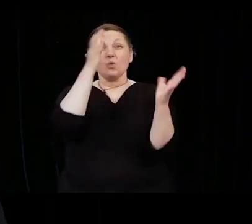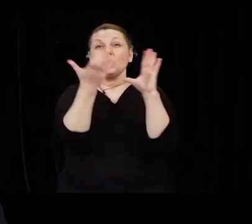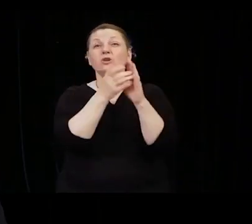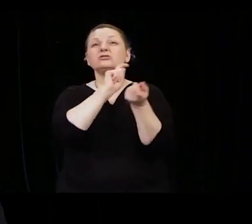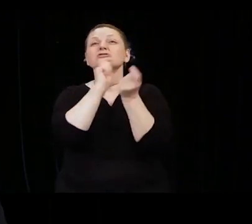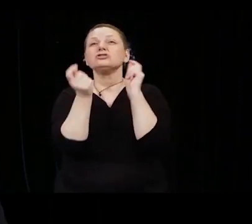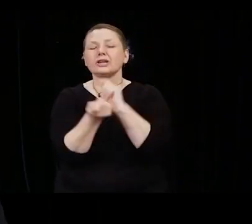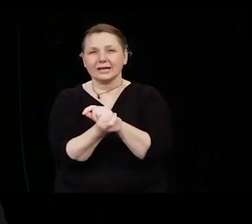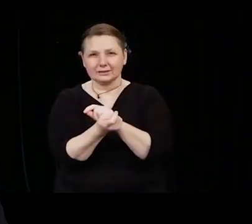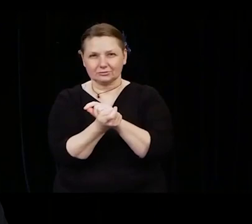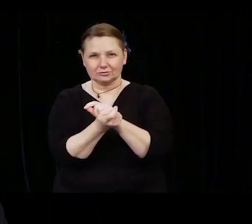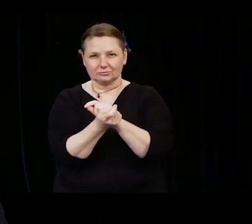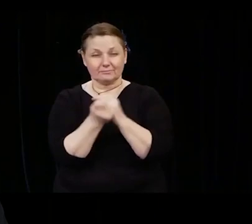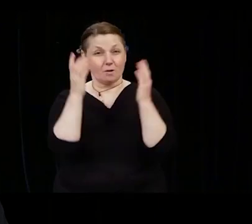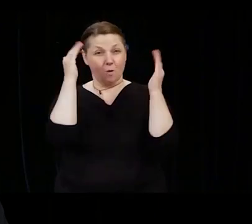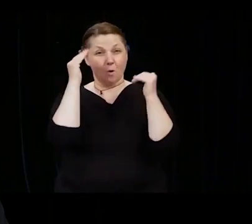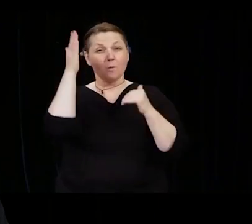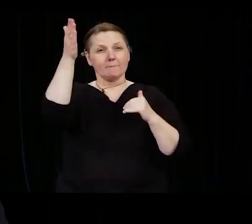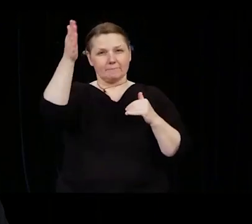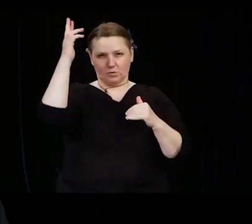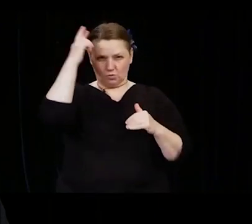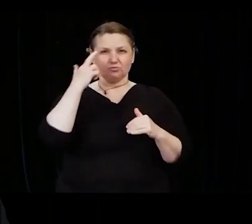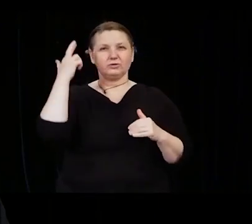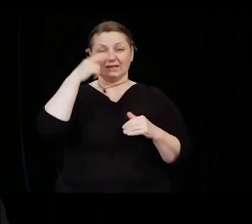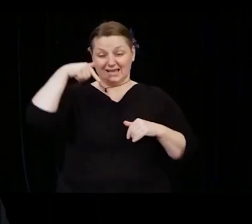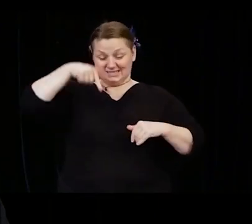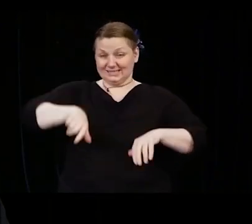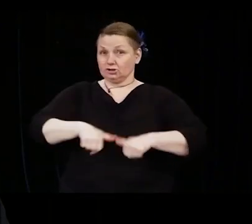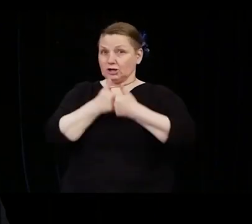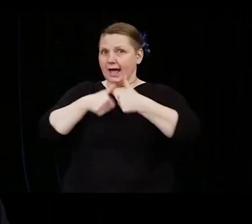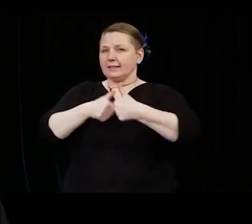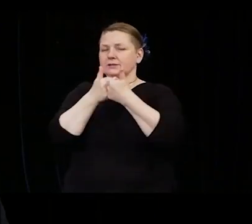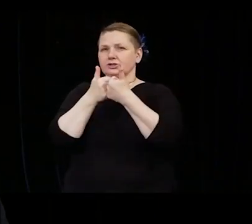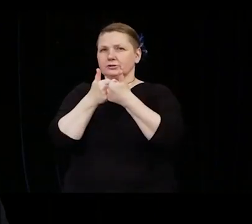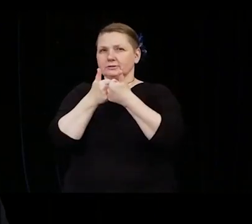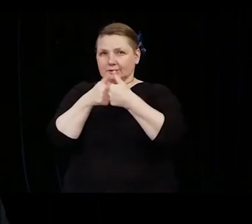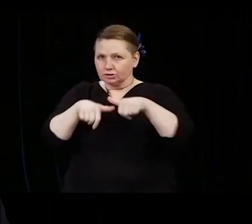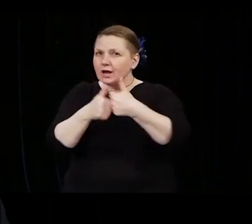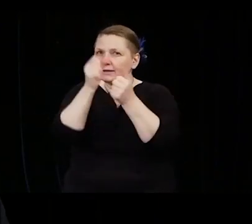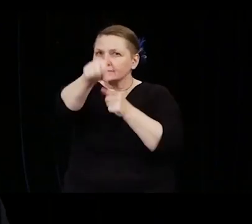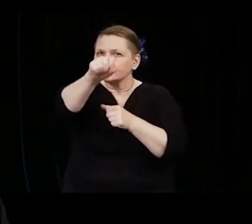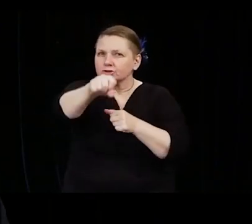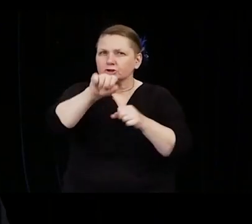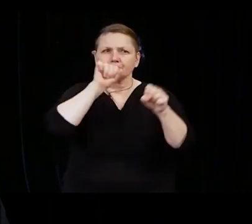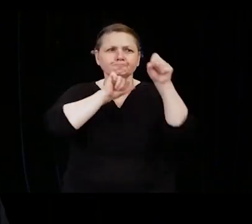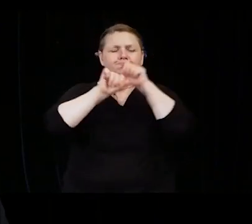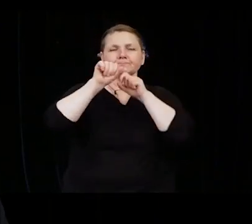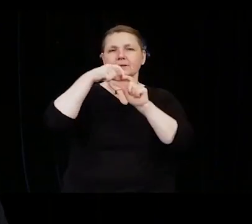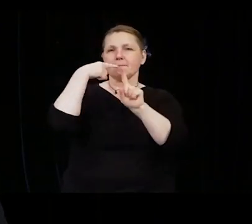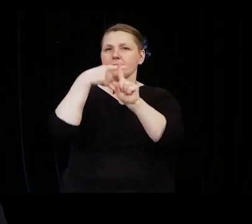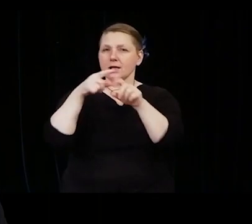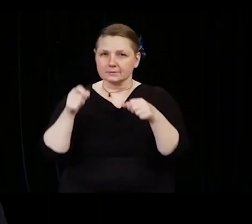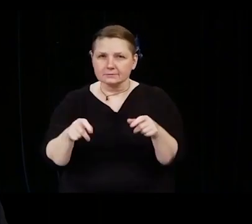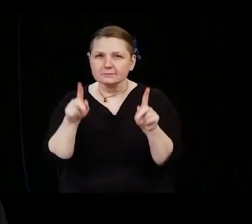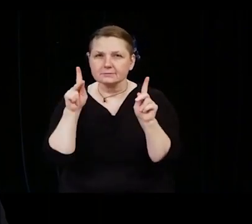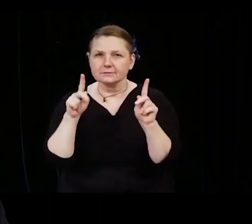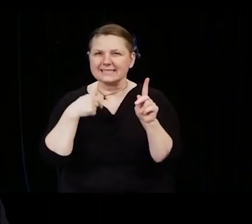that this challenging graduation year was an enormous opportunity. I ask you to embrace these challenging times.